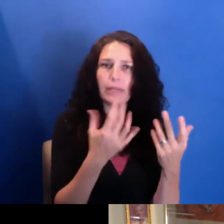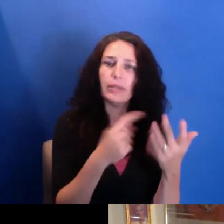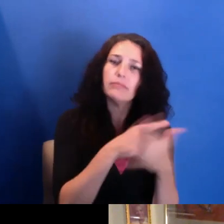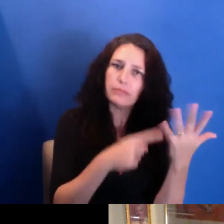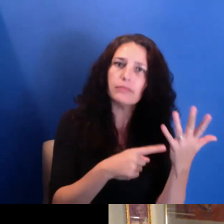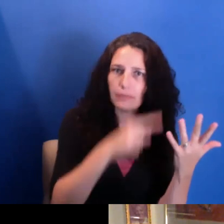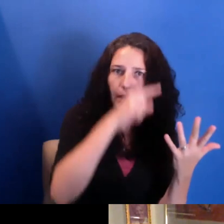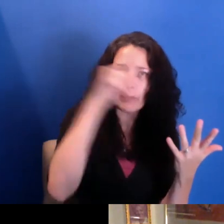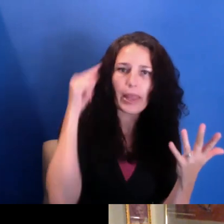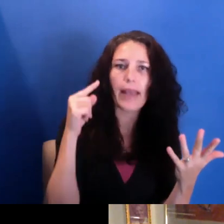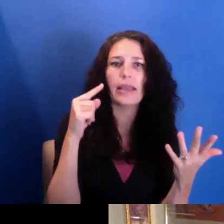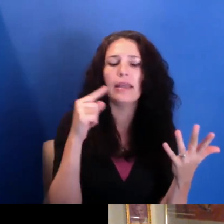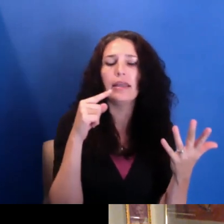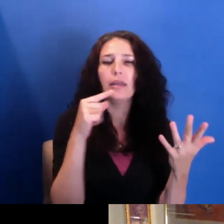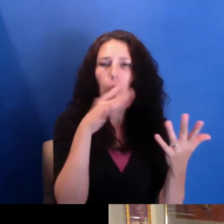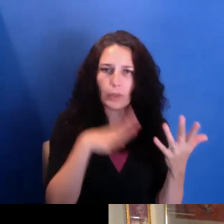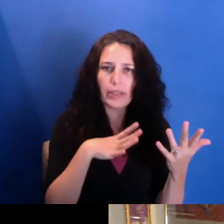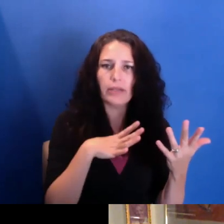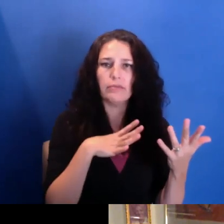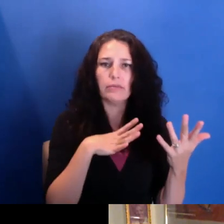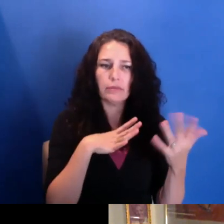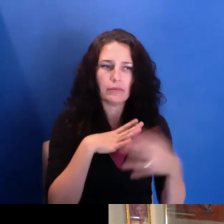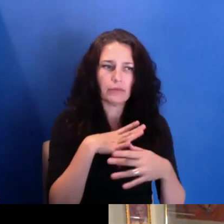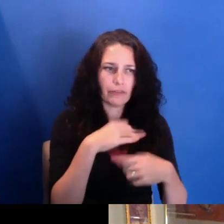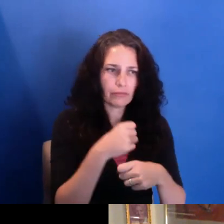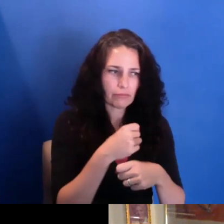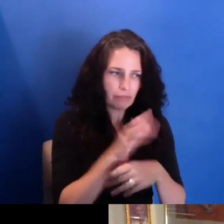vent to each other, share creative ideas, and just really get re--